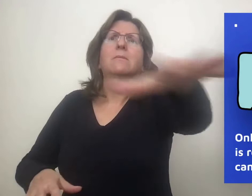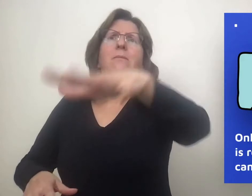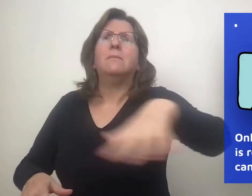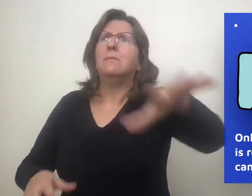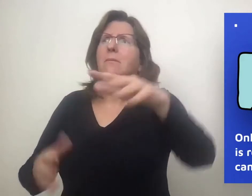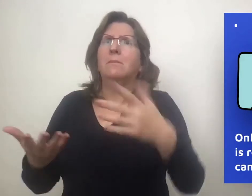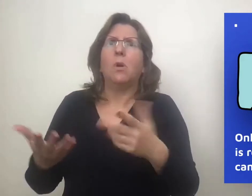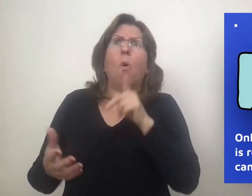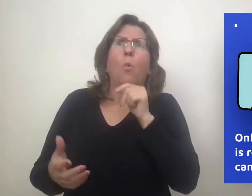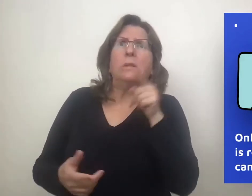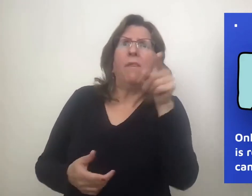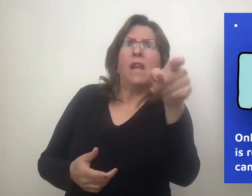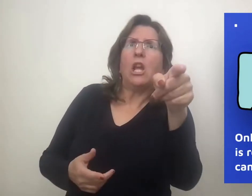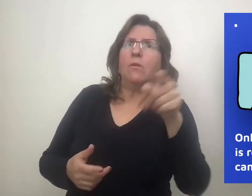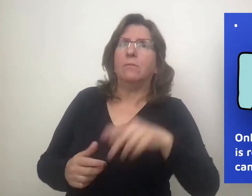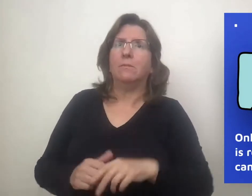You don’t know because it’s not inside the frame.